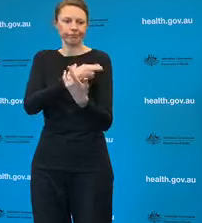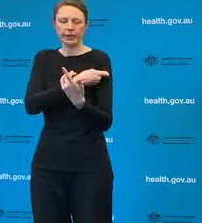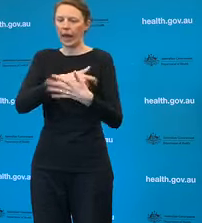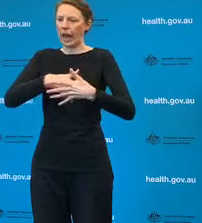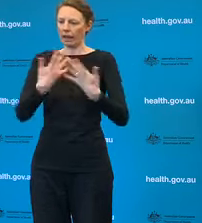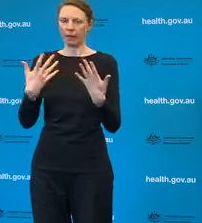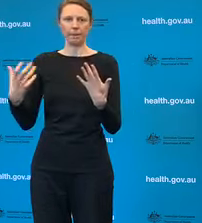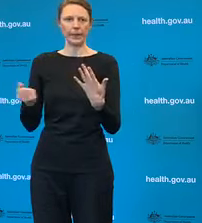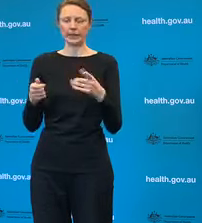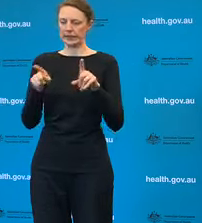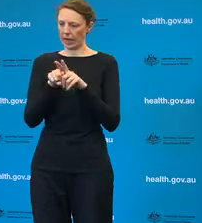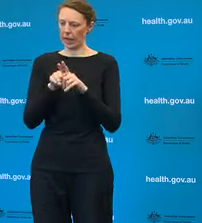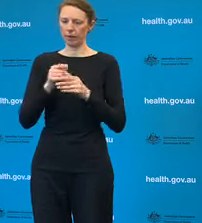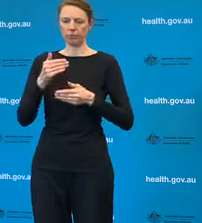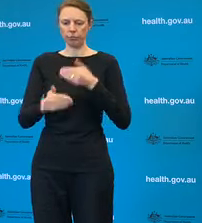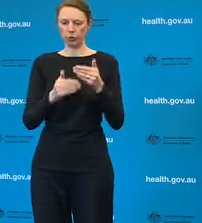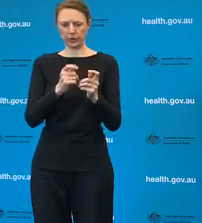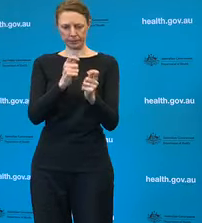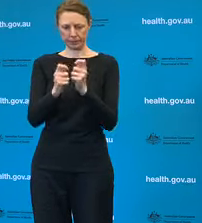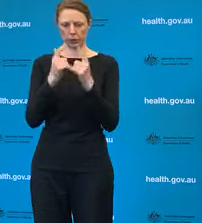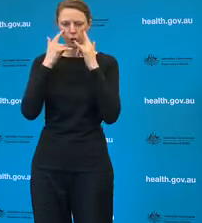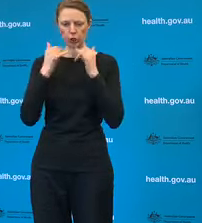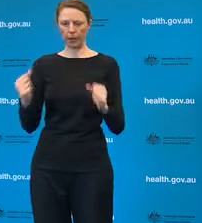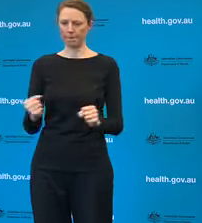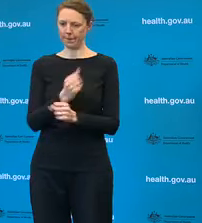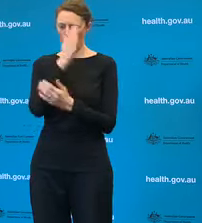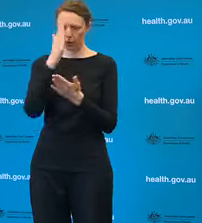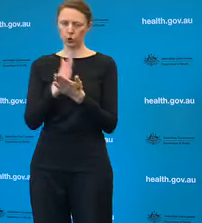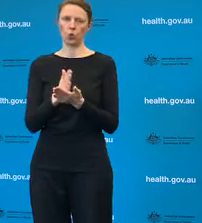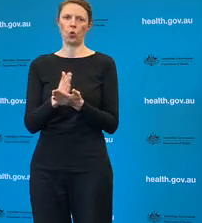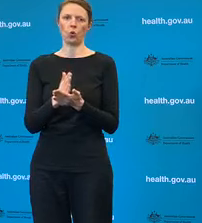and that is a very important message